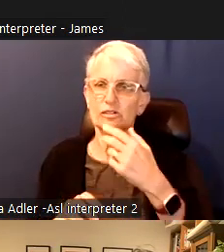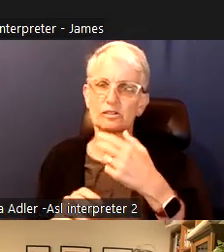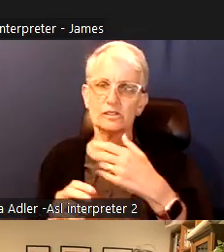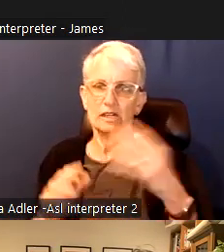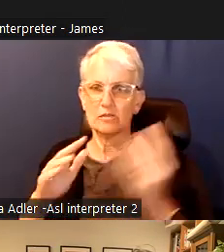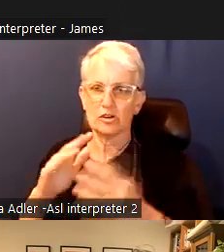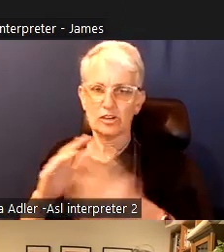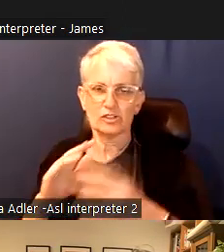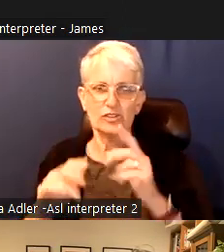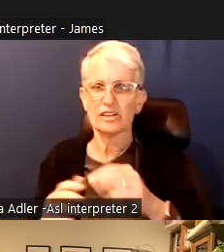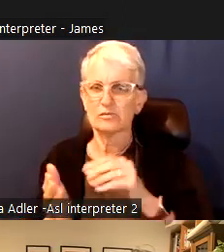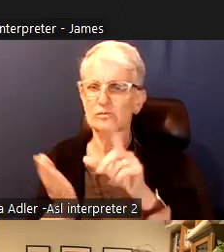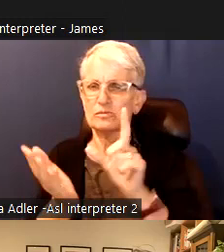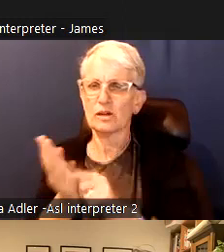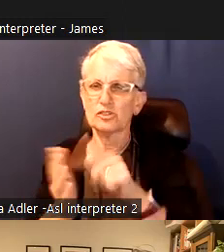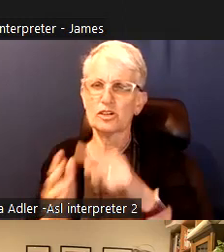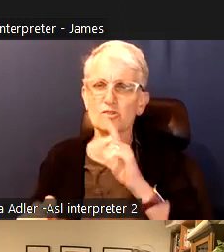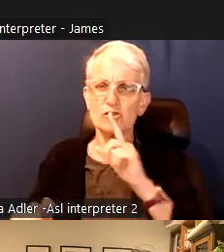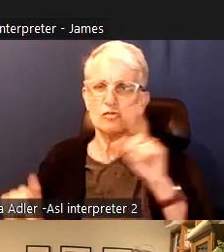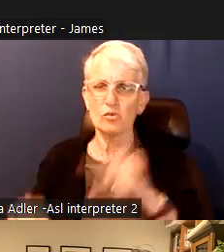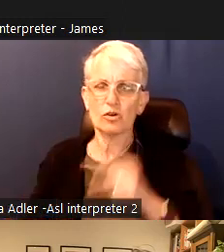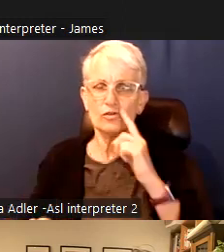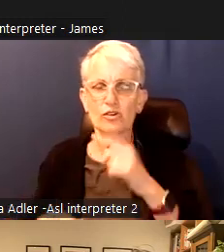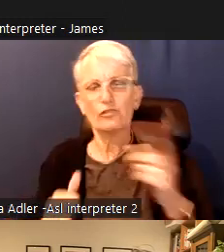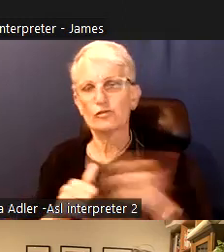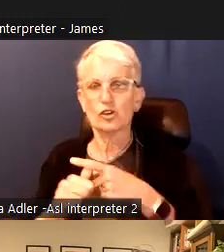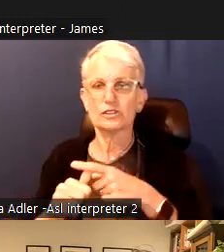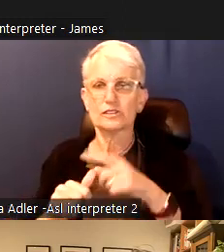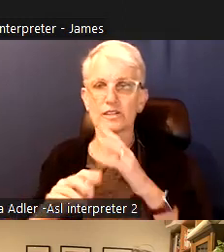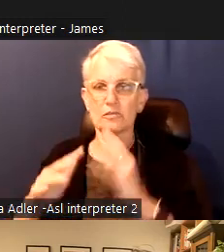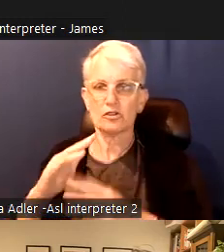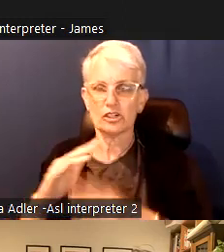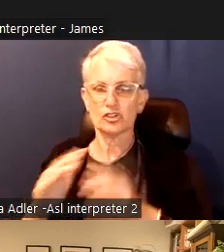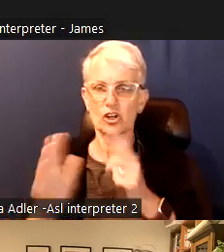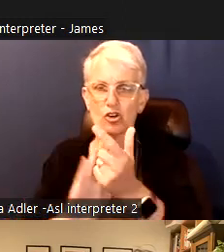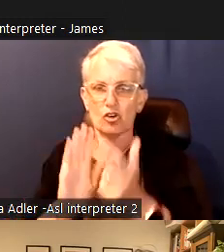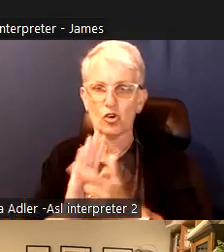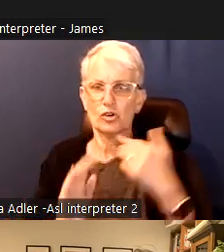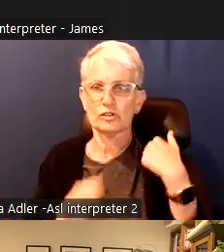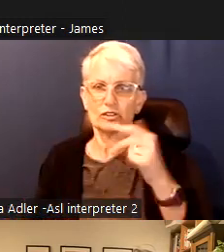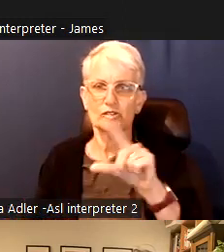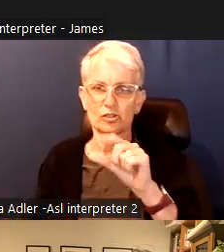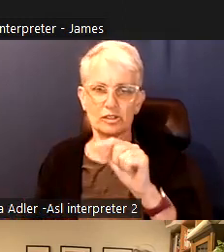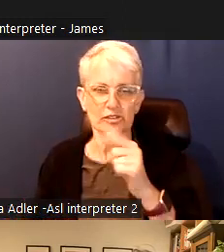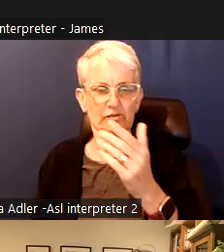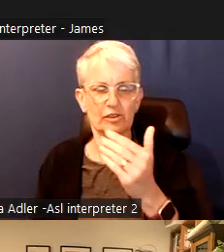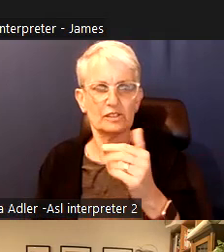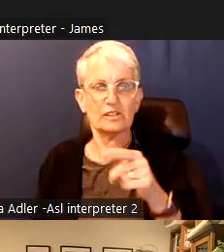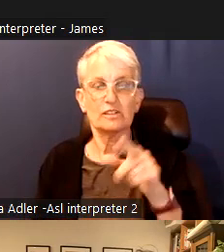look at each of the platforms. What is actually meant by, going deeper and asking for example in terms of stakeholders who are their stakeholders?